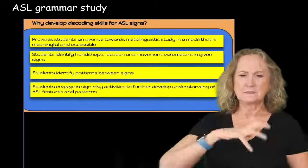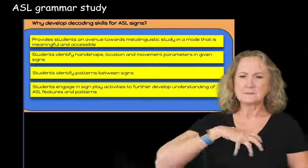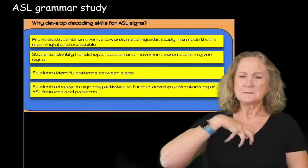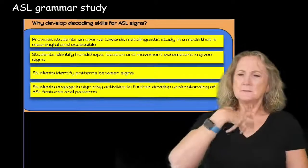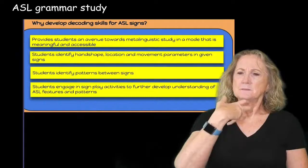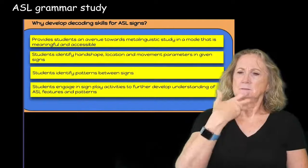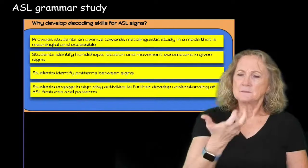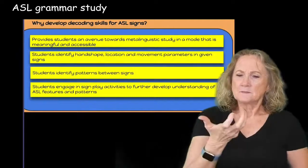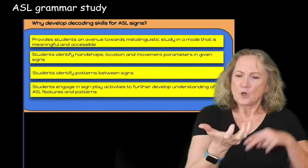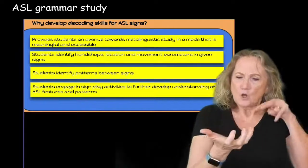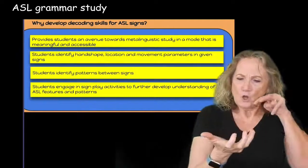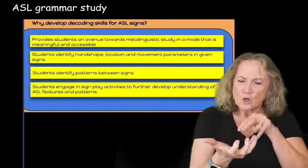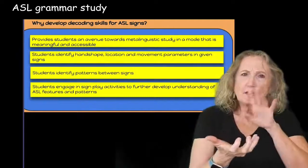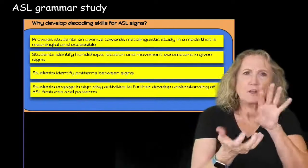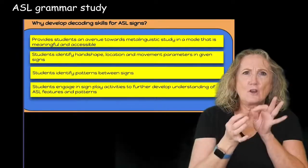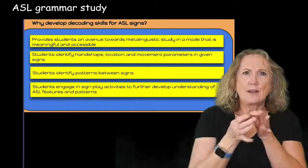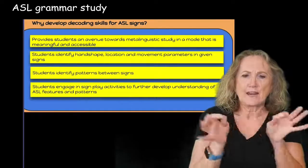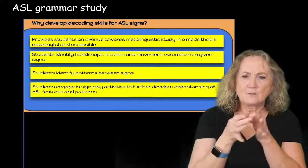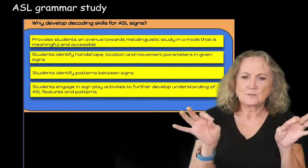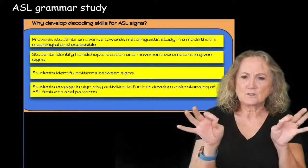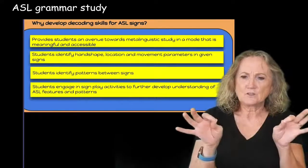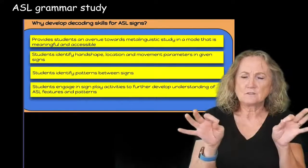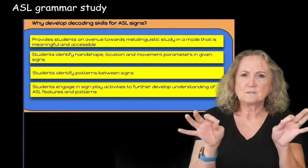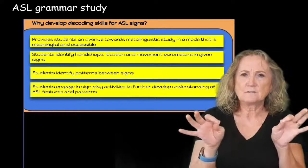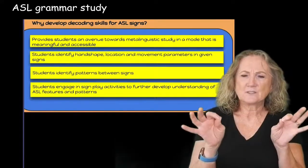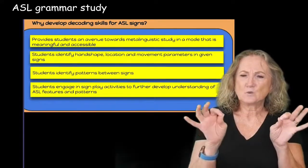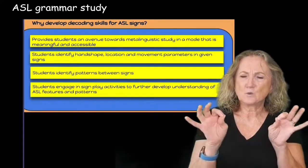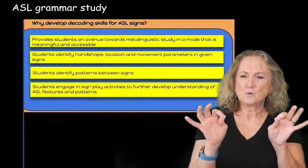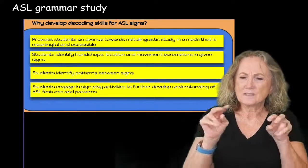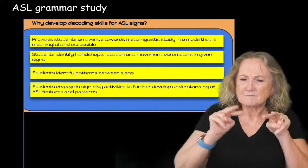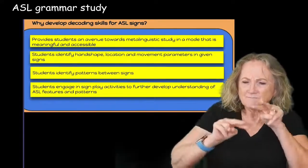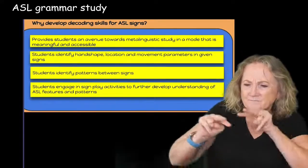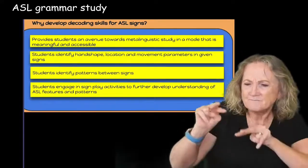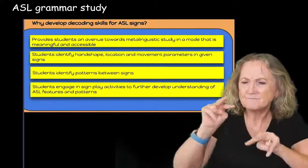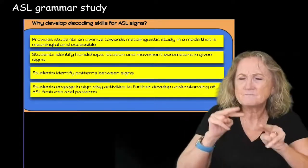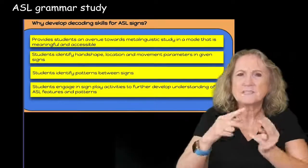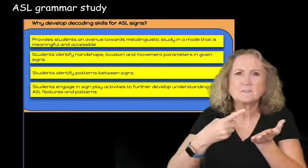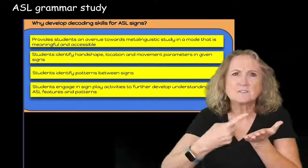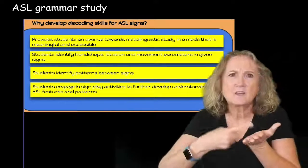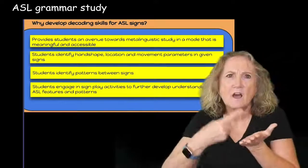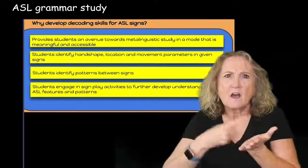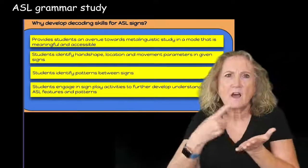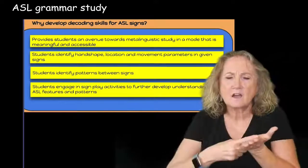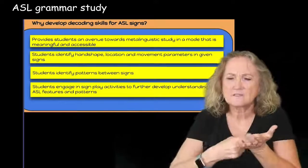of an opportunity to really